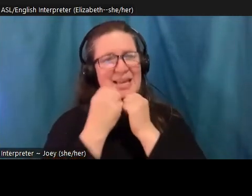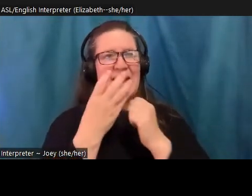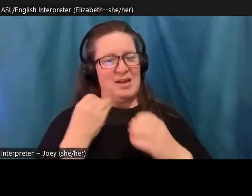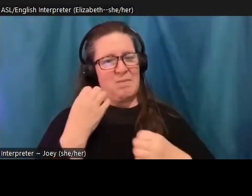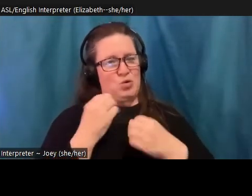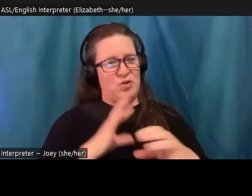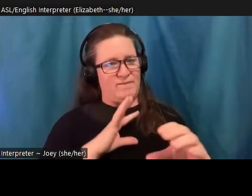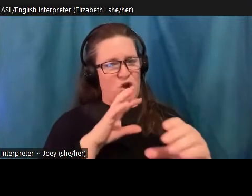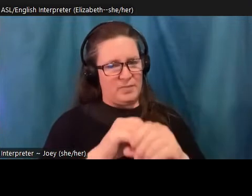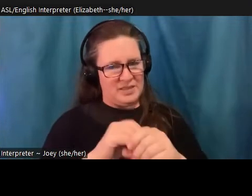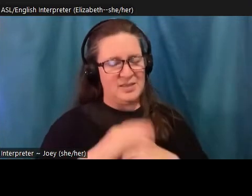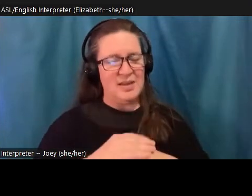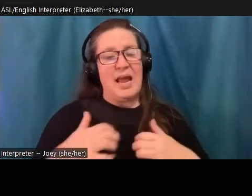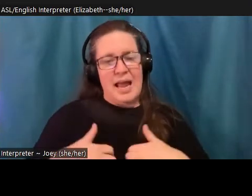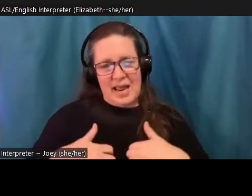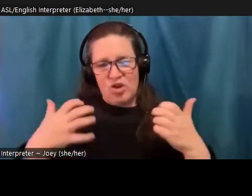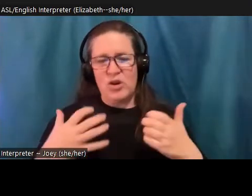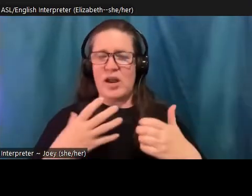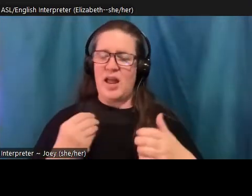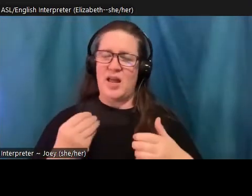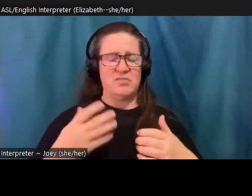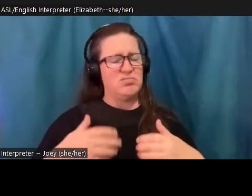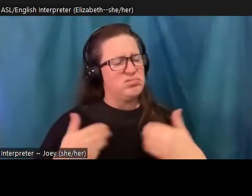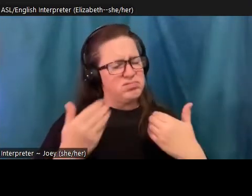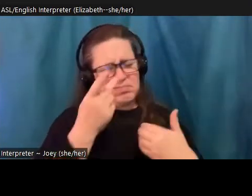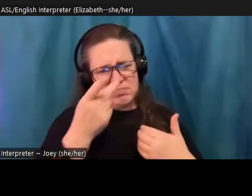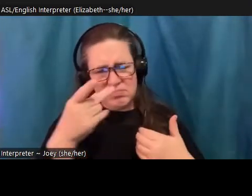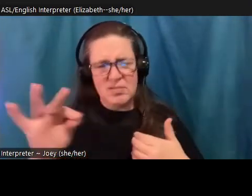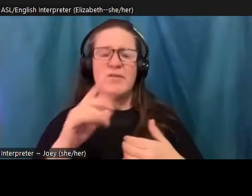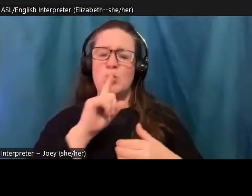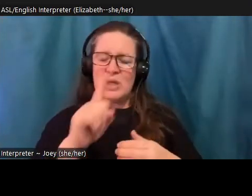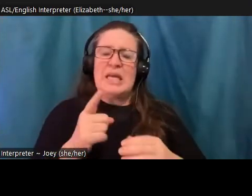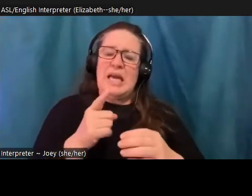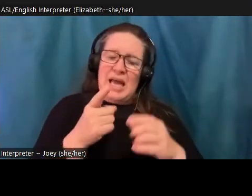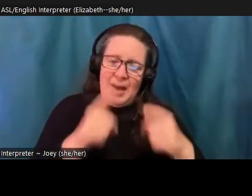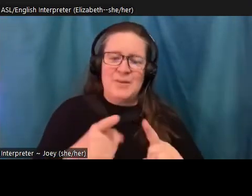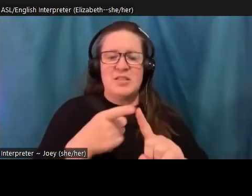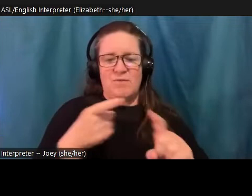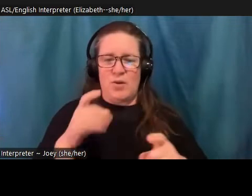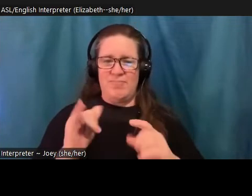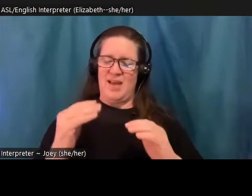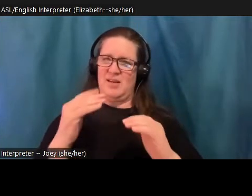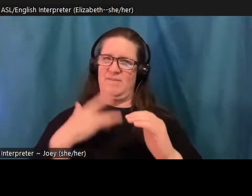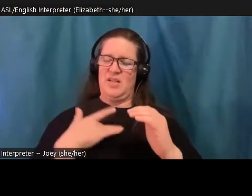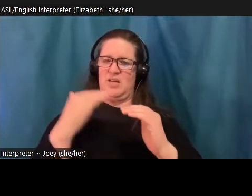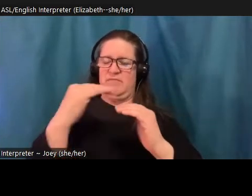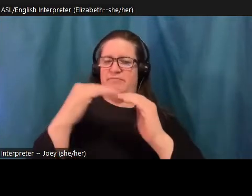a sense of injustice. We can think about how the state of uncertainty, maybe it's the very condition in which creativity